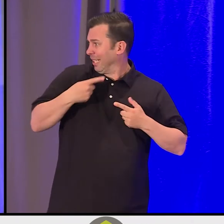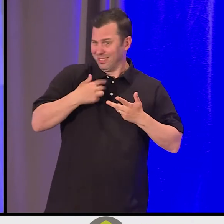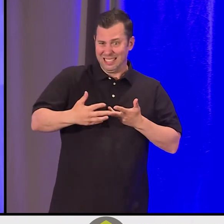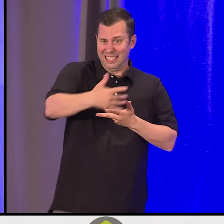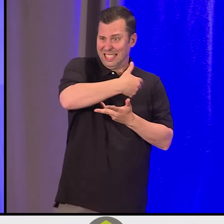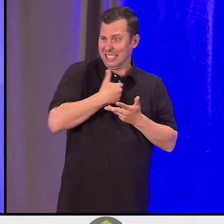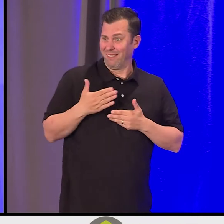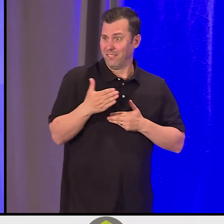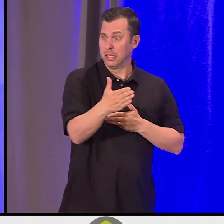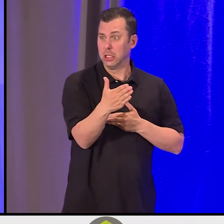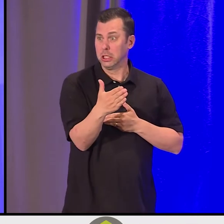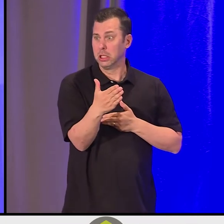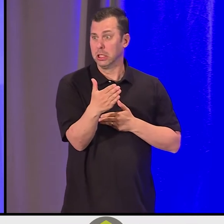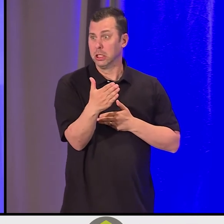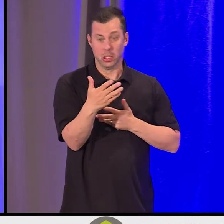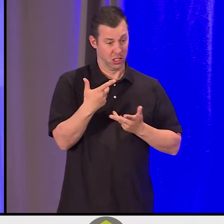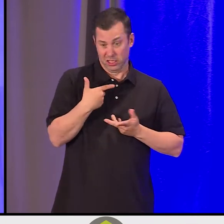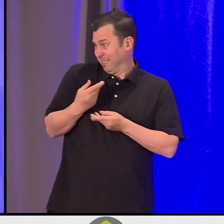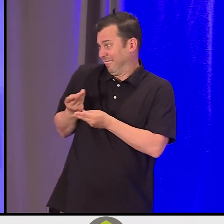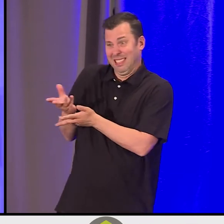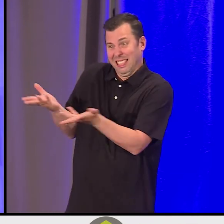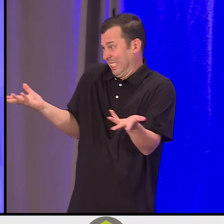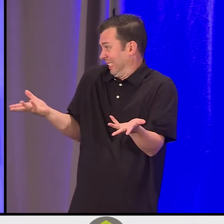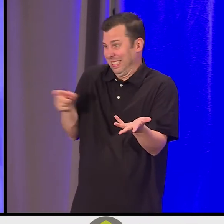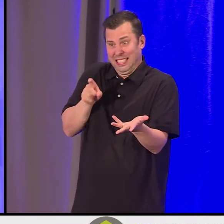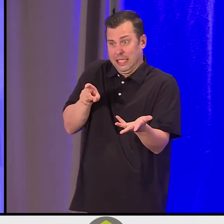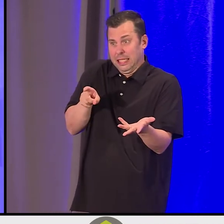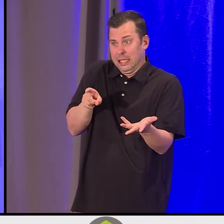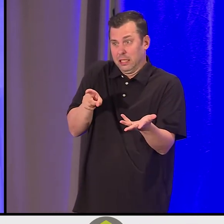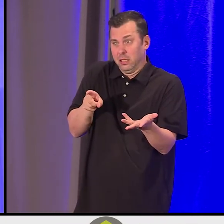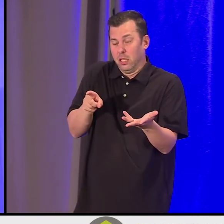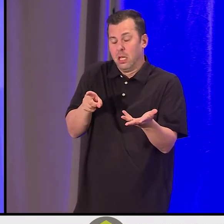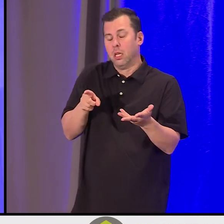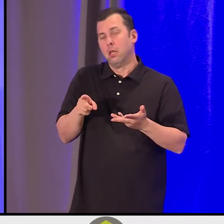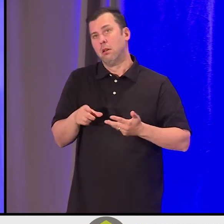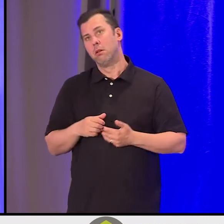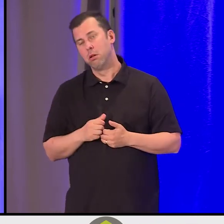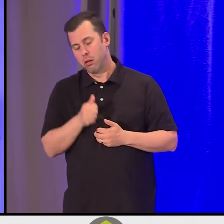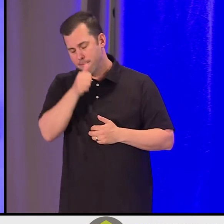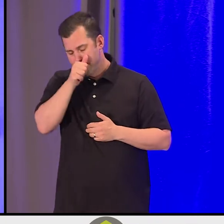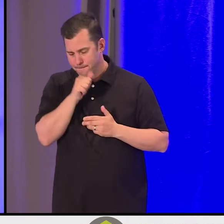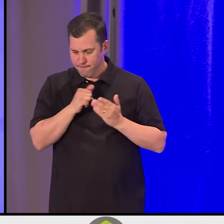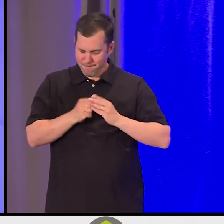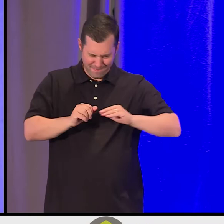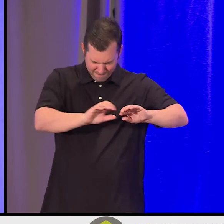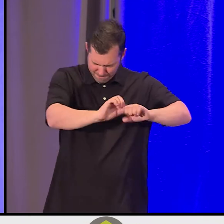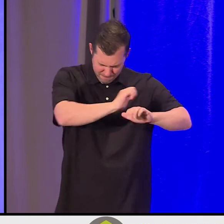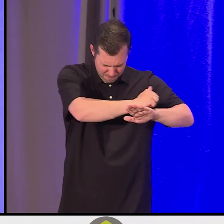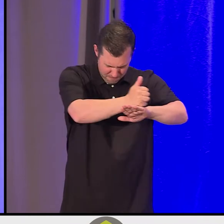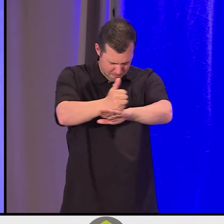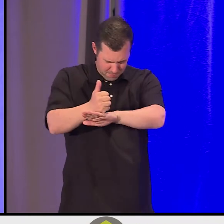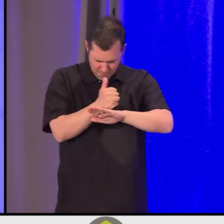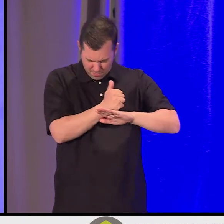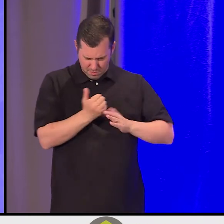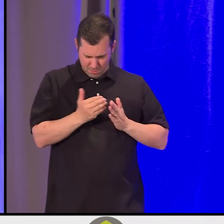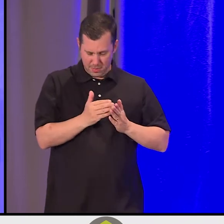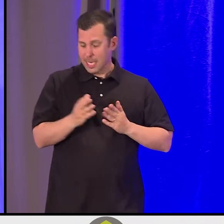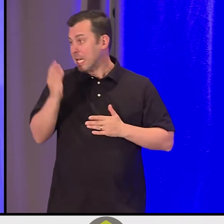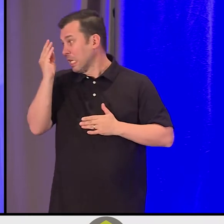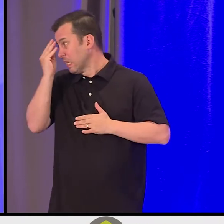You literally are going to be feeding the people. Fixed the weir back up, and went back and reported what had happened. Went back another time.